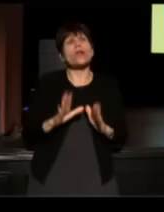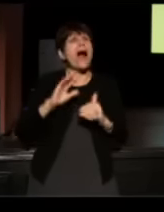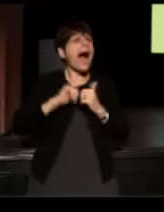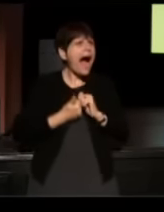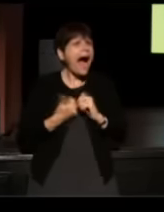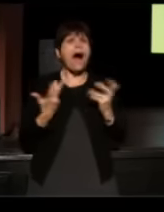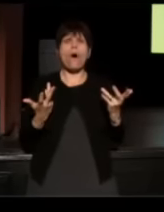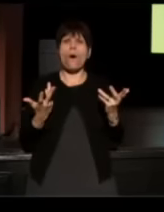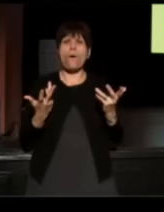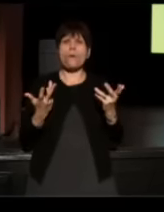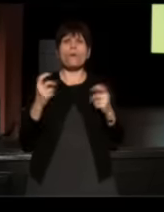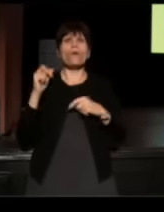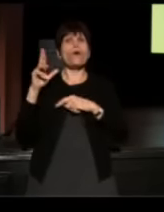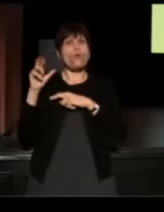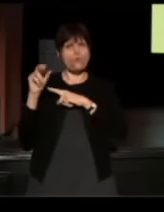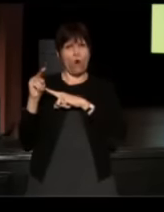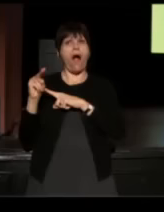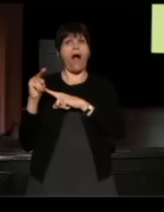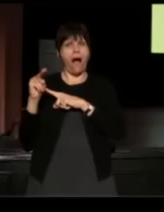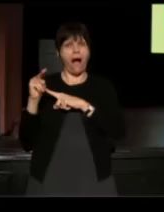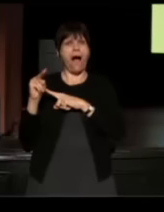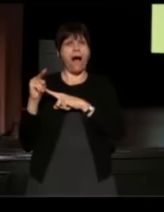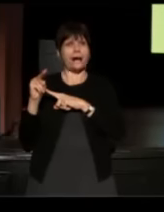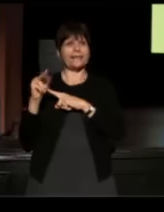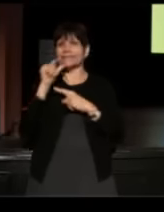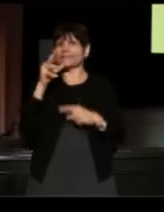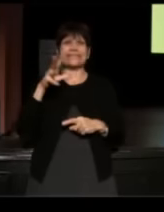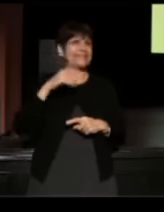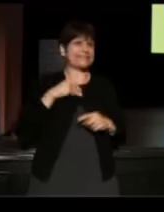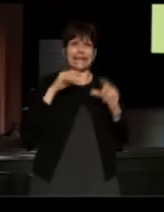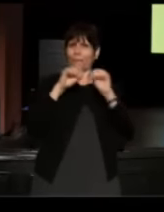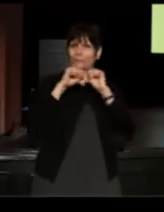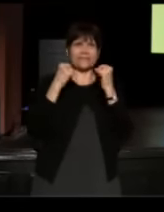But Ron was the one who didn't accept societal norms as being his norm.